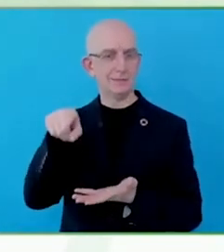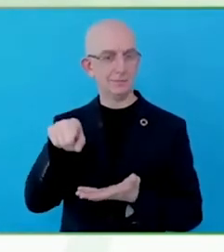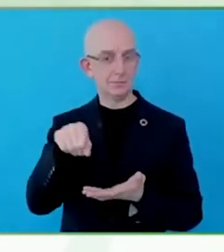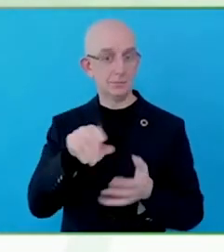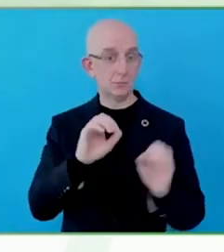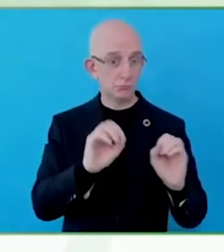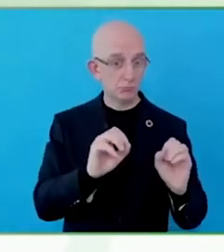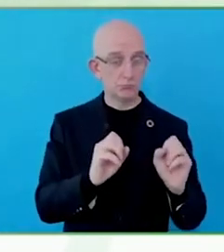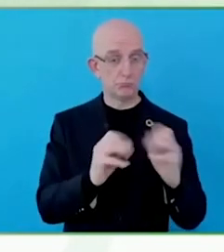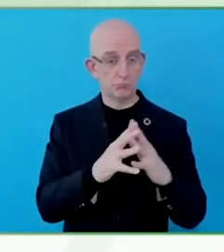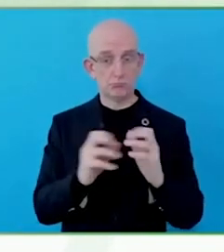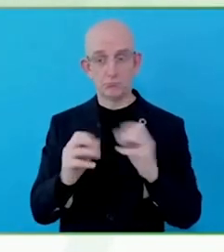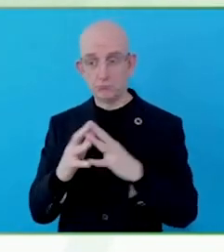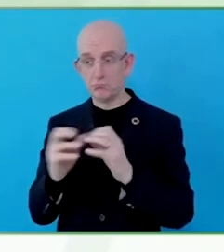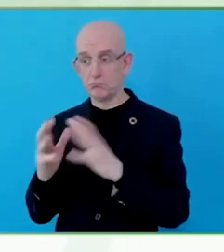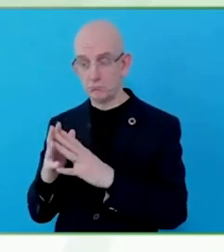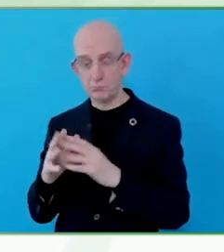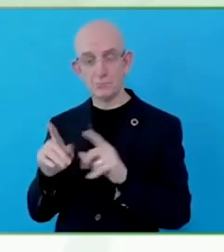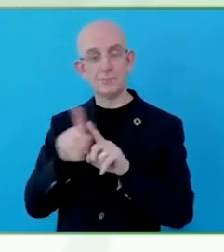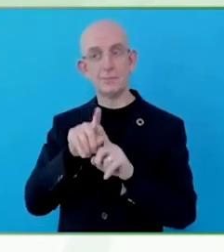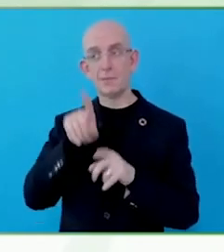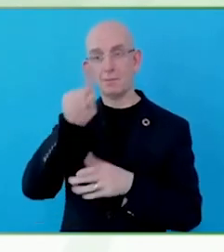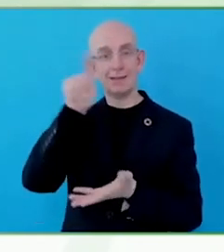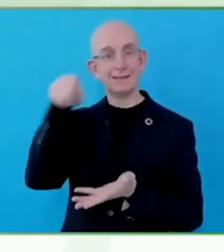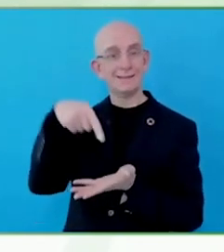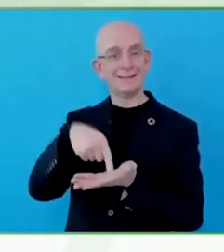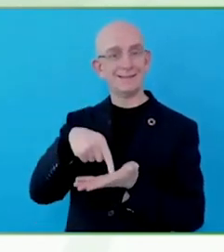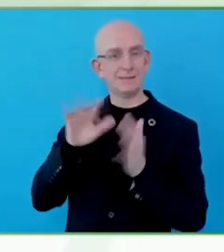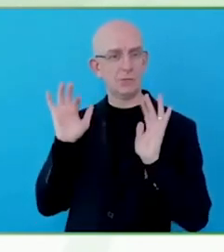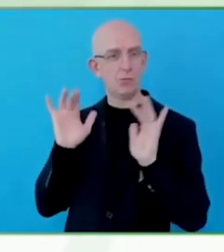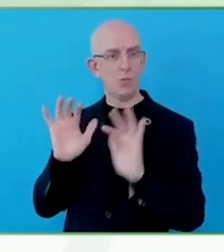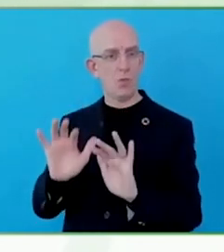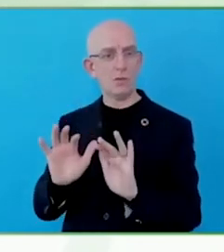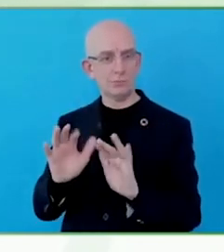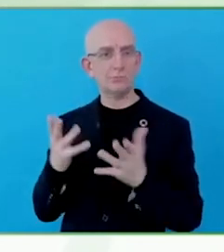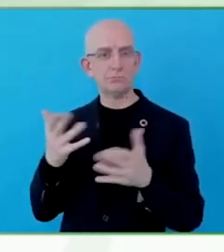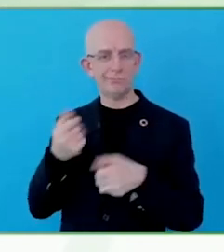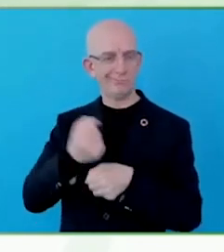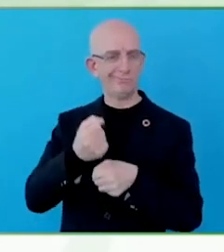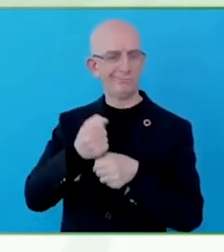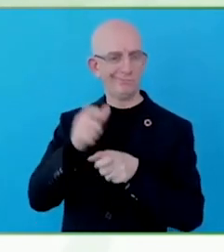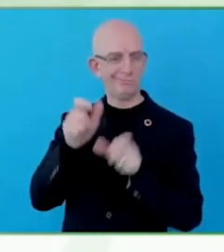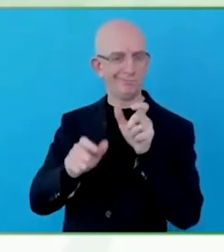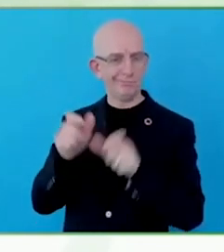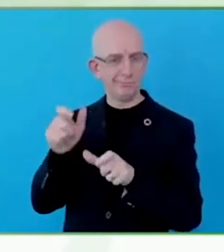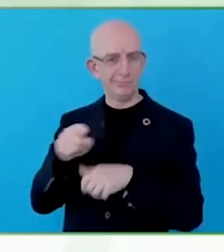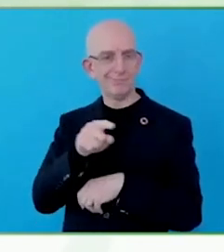That was the government playing a very important role in this process.